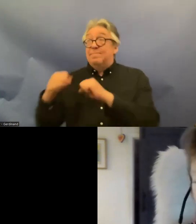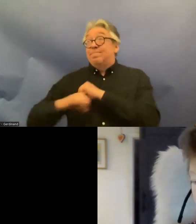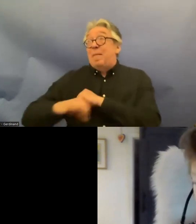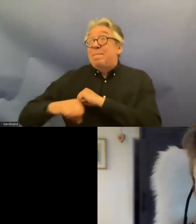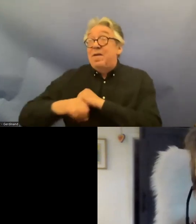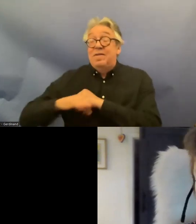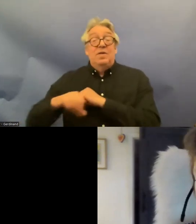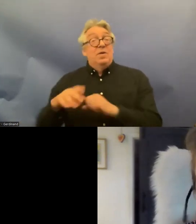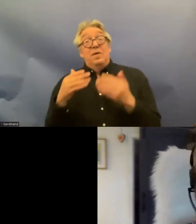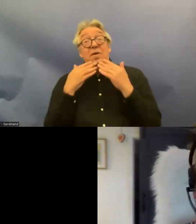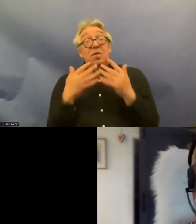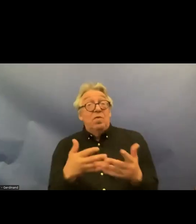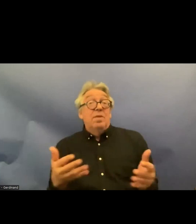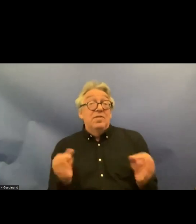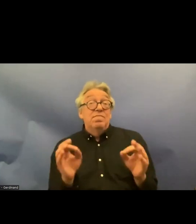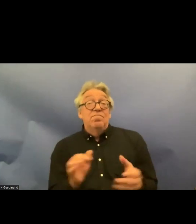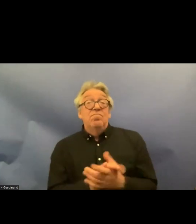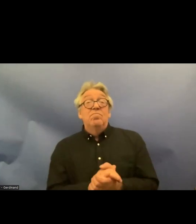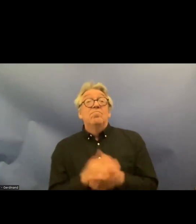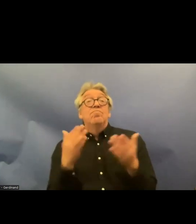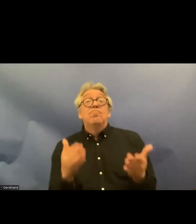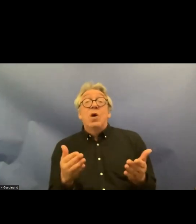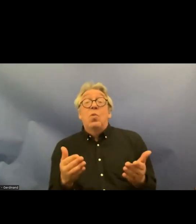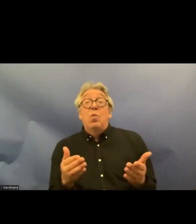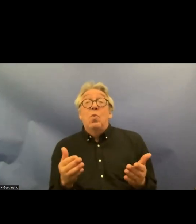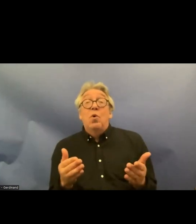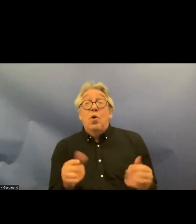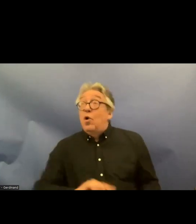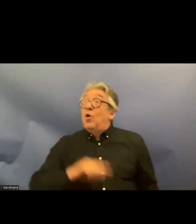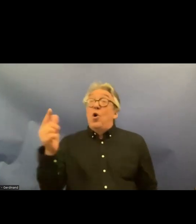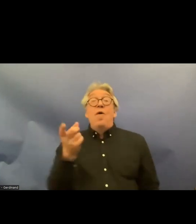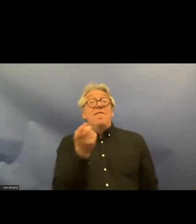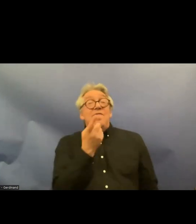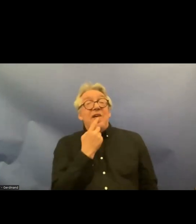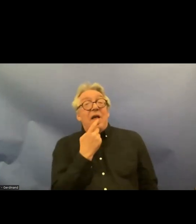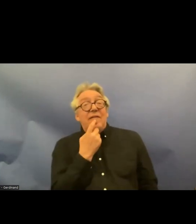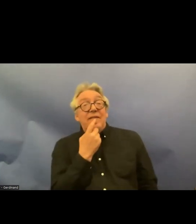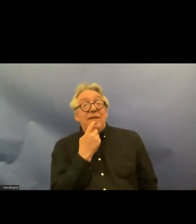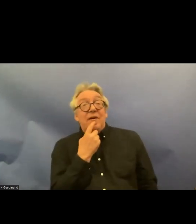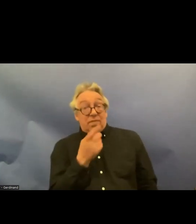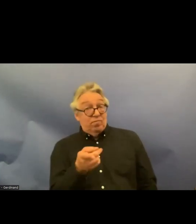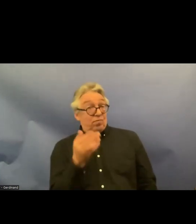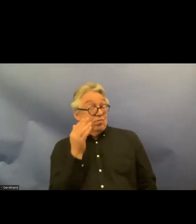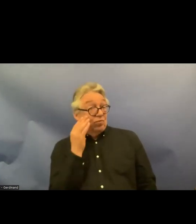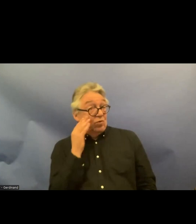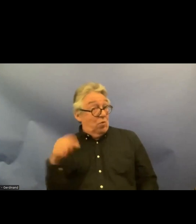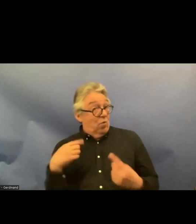very much so I'm going to give the floor now we're going to go to Finland and we heard from the beginning that the situation in Finland is also slightly